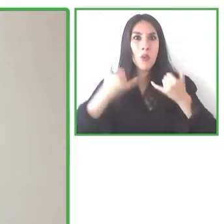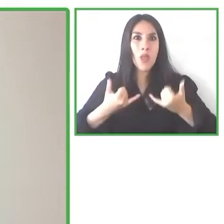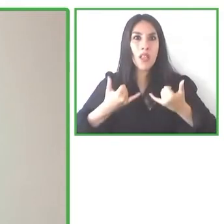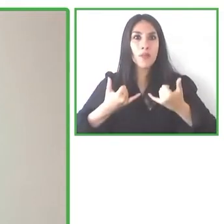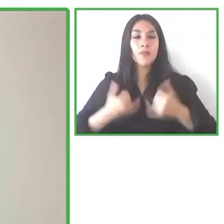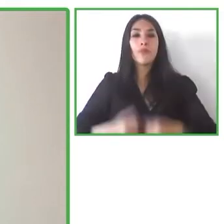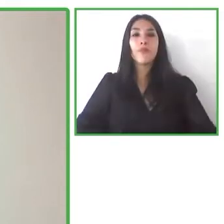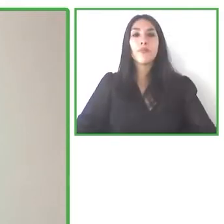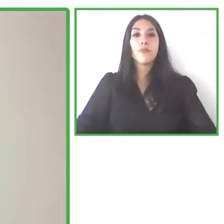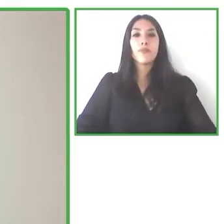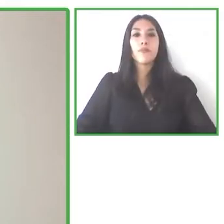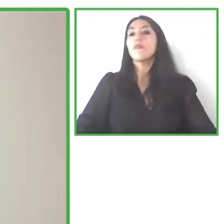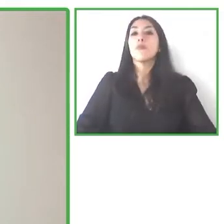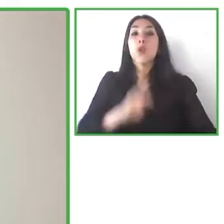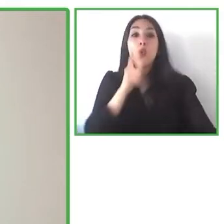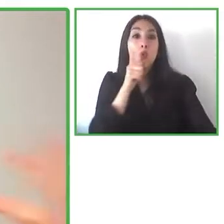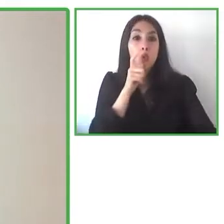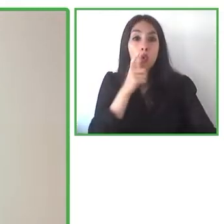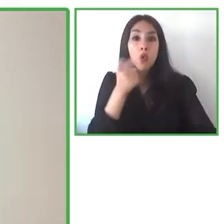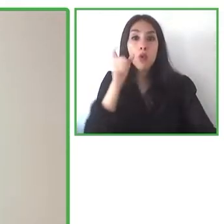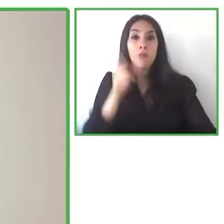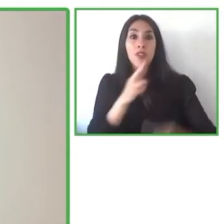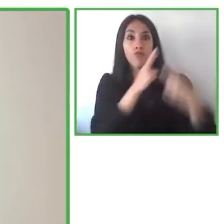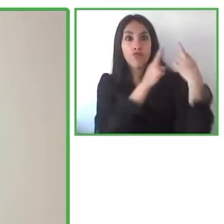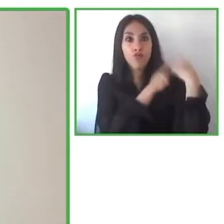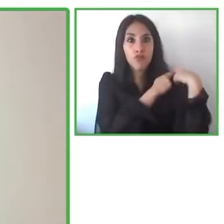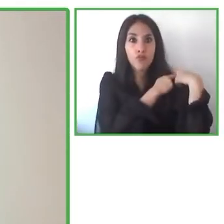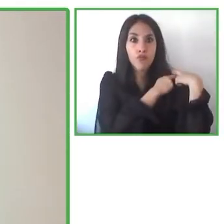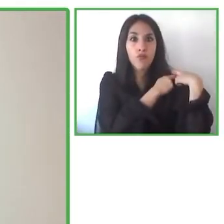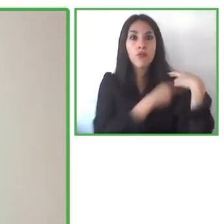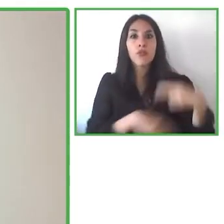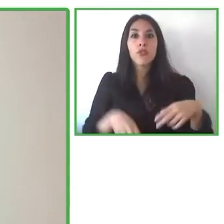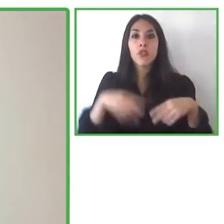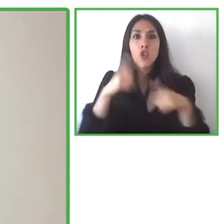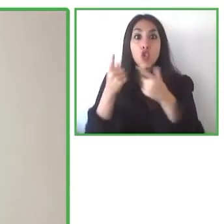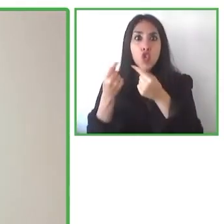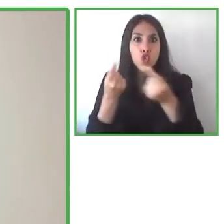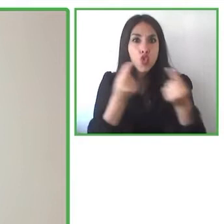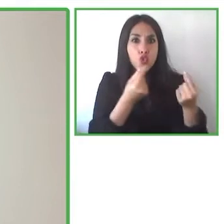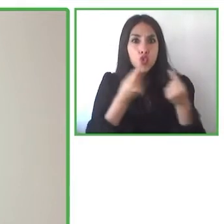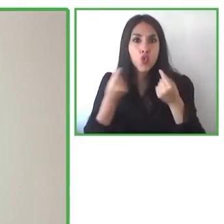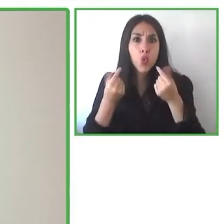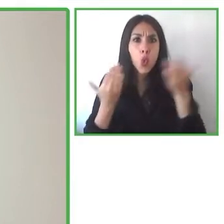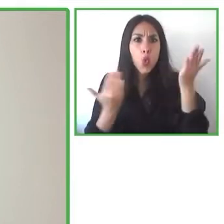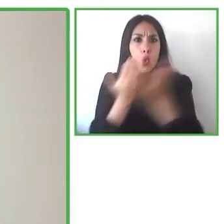problems that they're going to face in doing so who can market them who can scale them who can